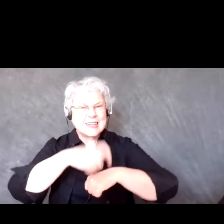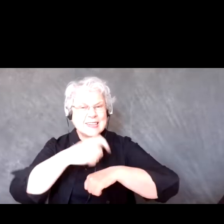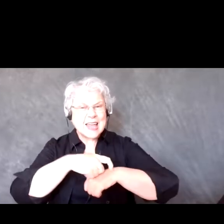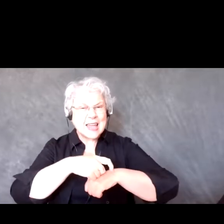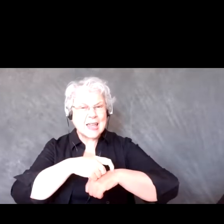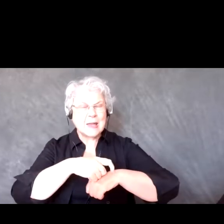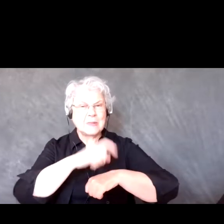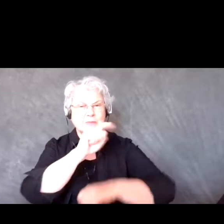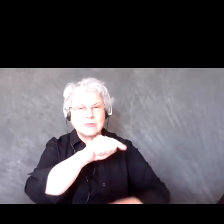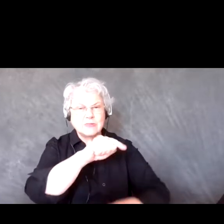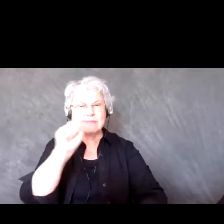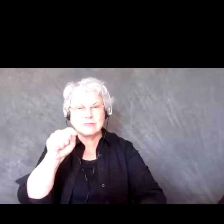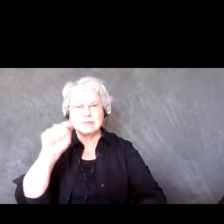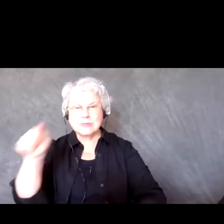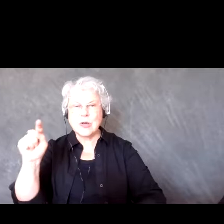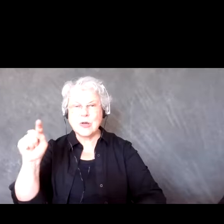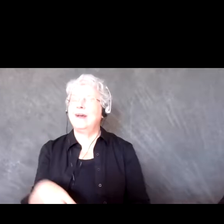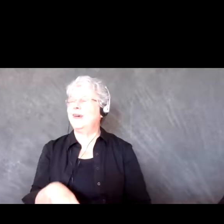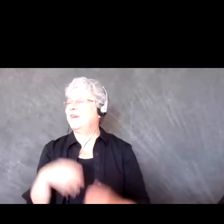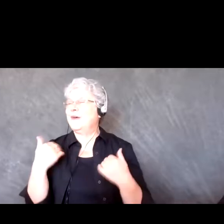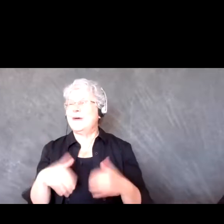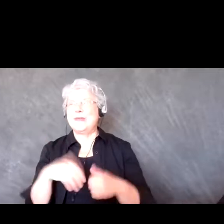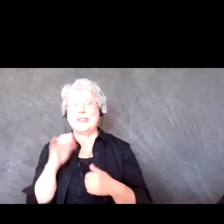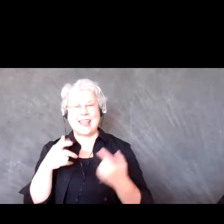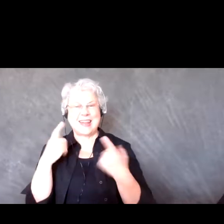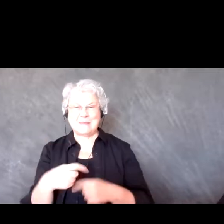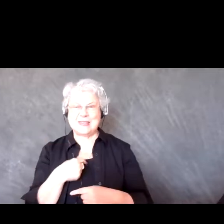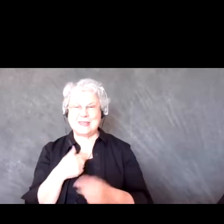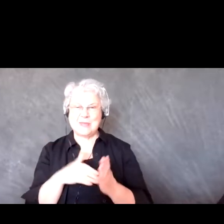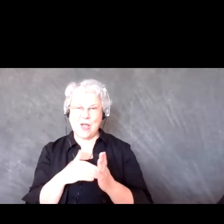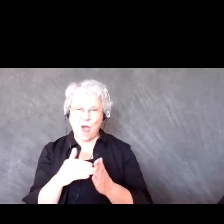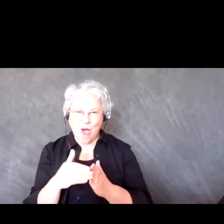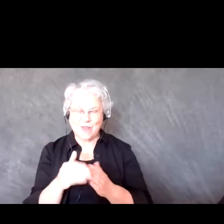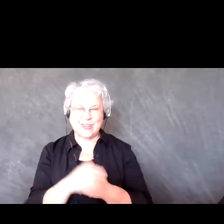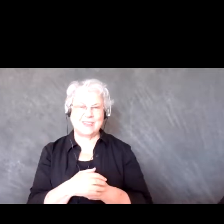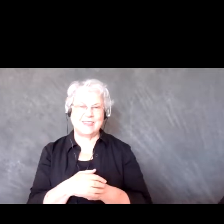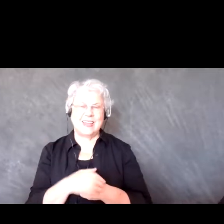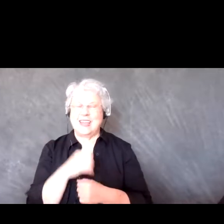I am on a lot of calls at different time zones, it's not too bad, all of them are in Canada.